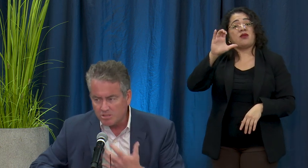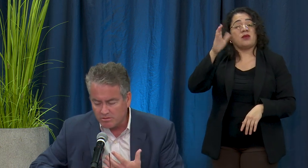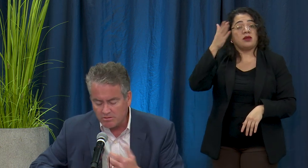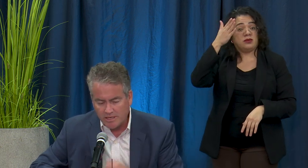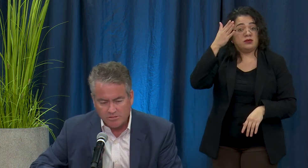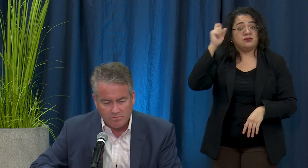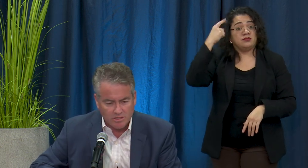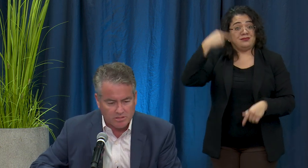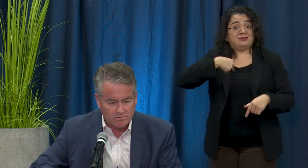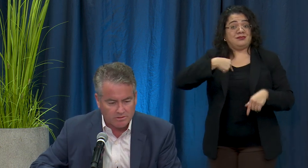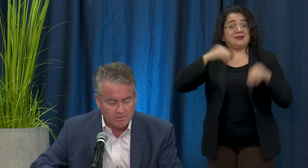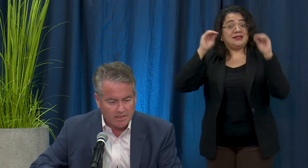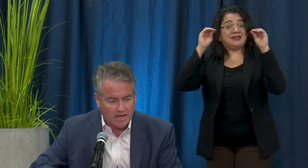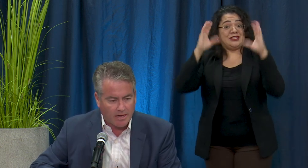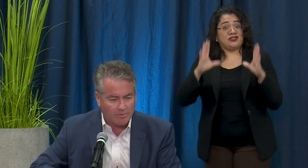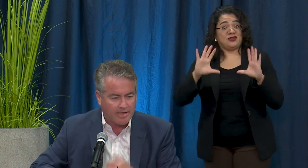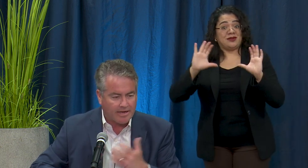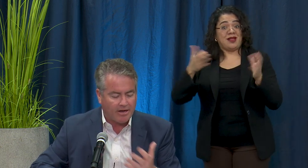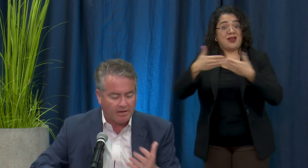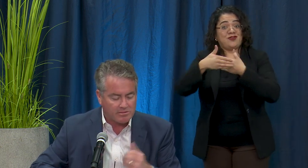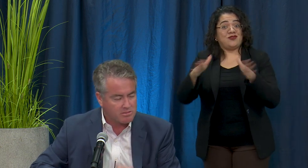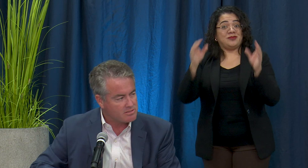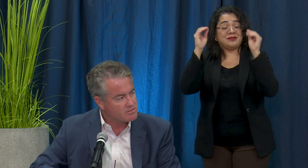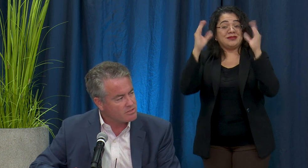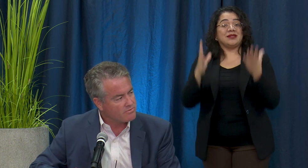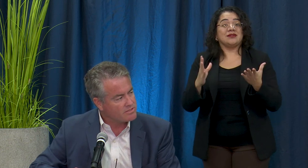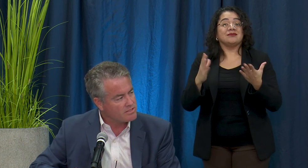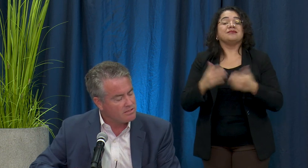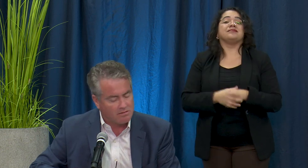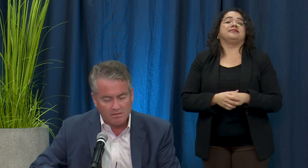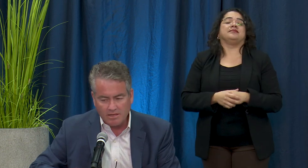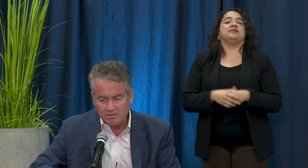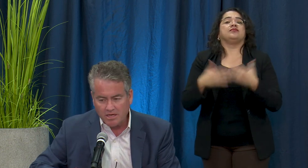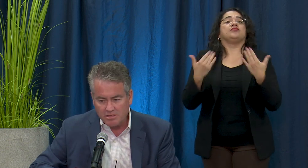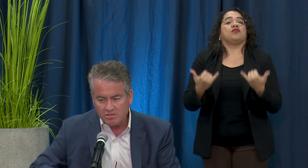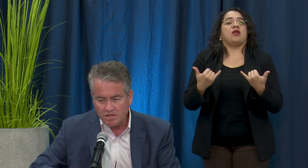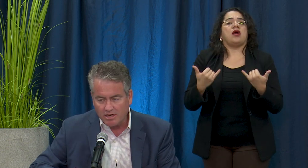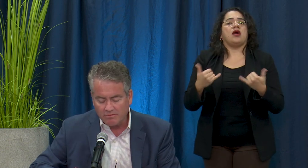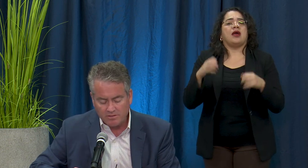classroom teacher but right now I serve as the Education Chair for the